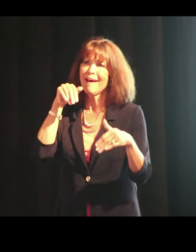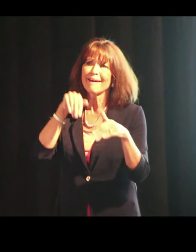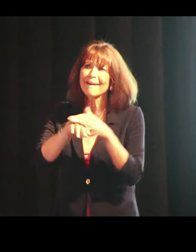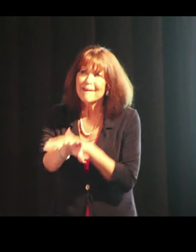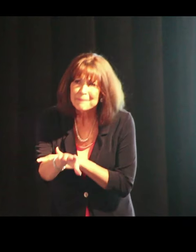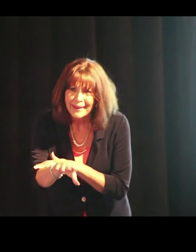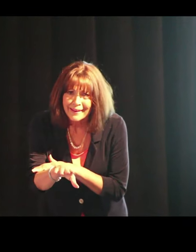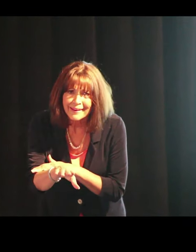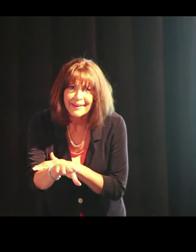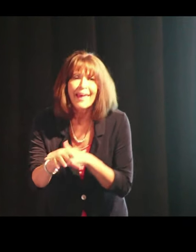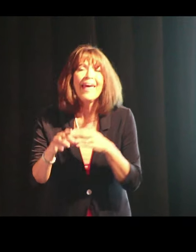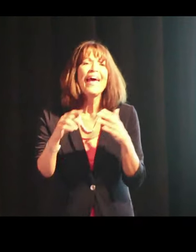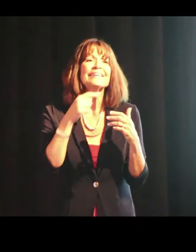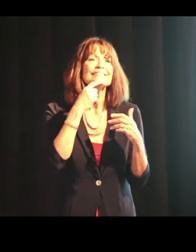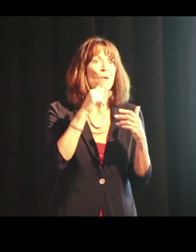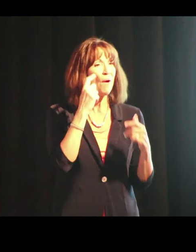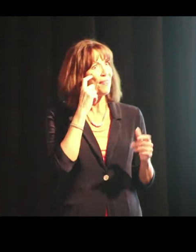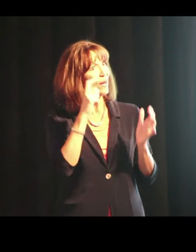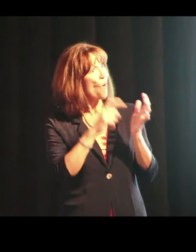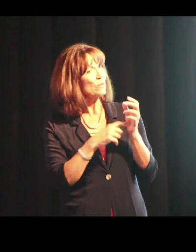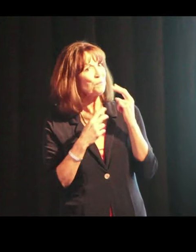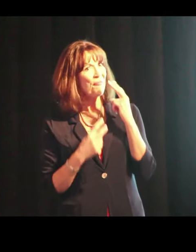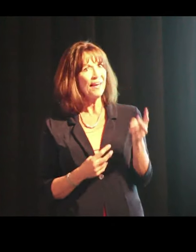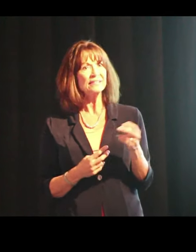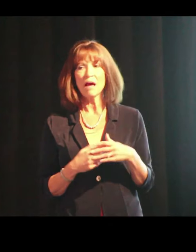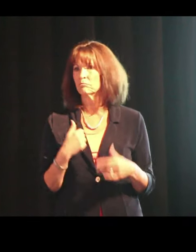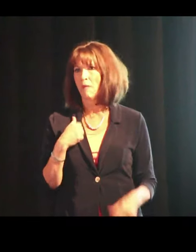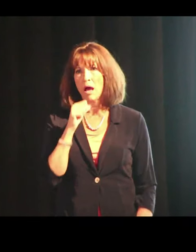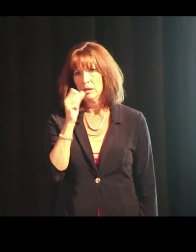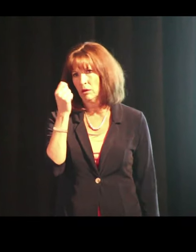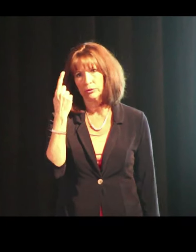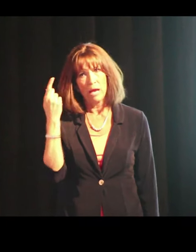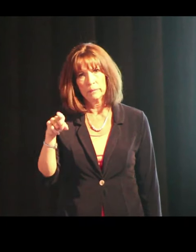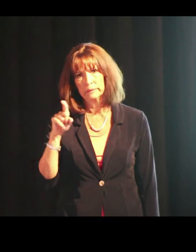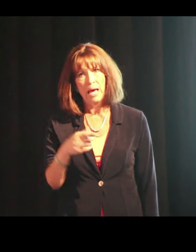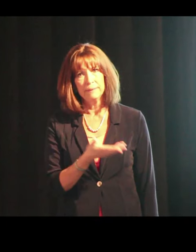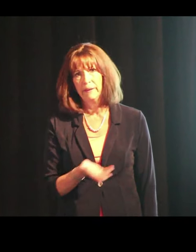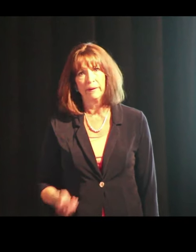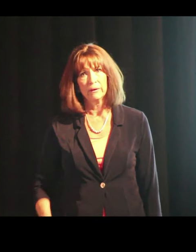had not come in to the classroom and let the team know what they were observing, I don't think people would understand